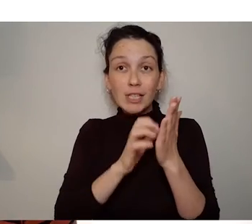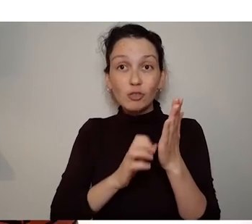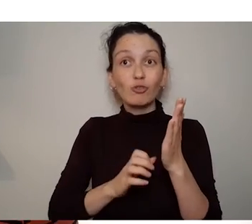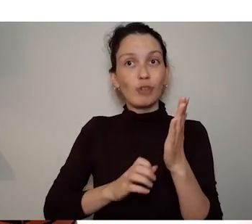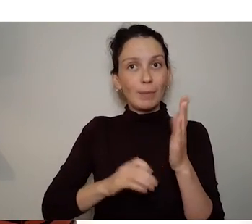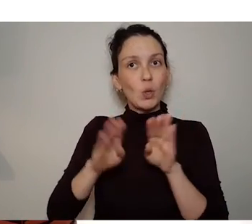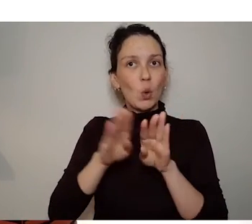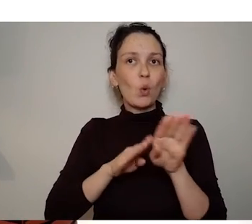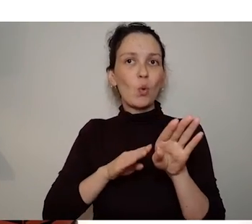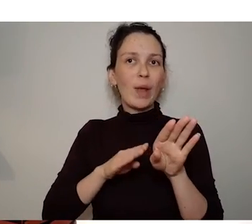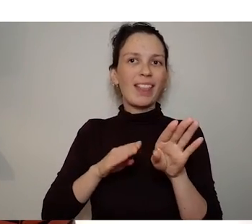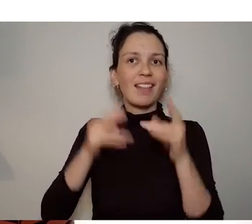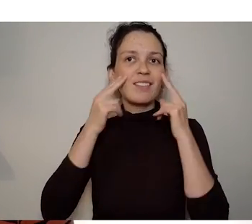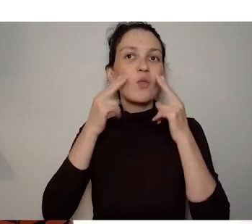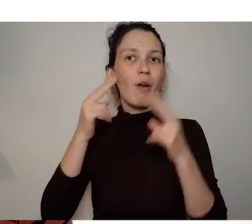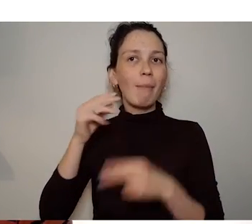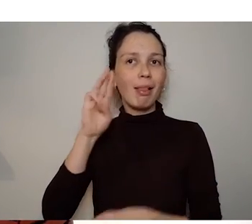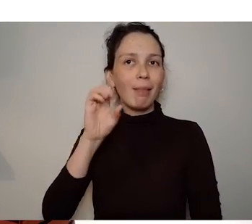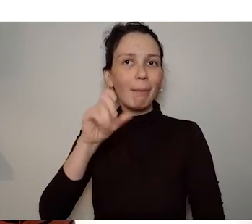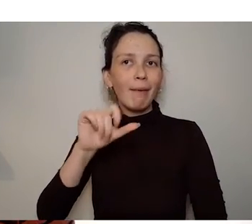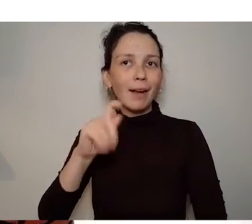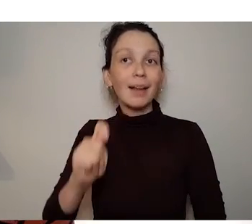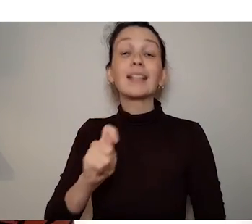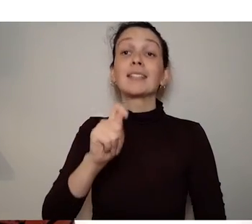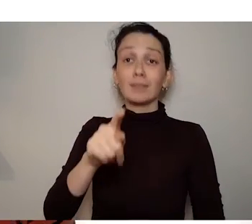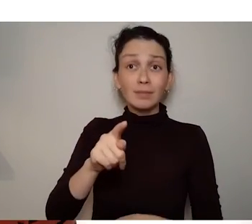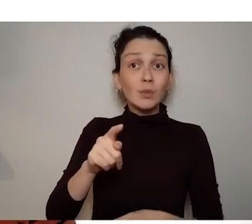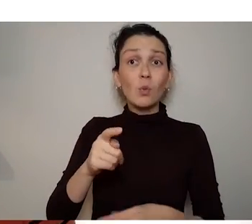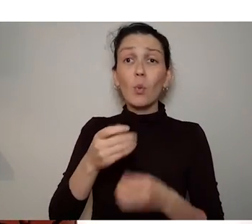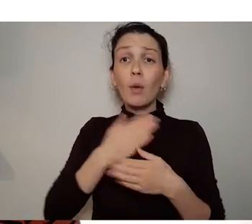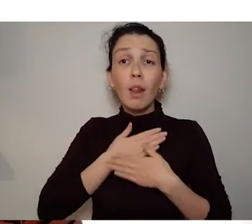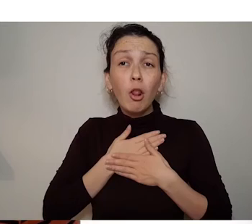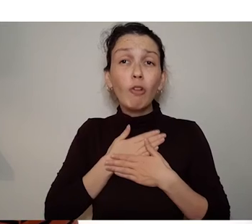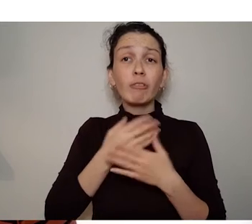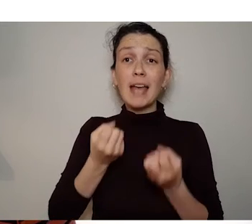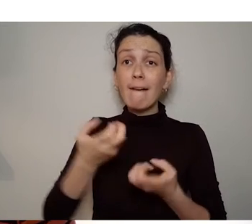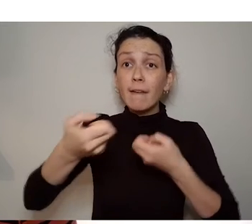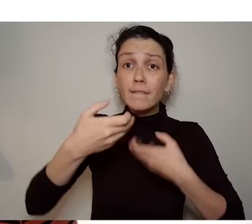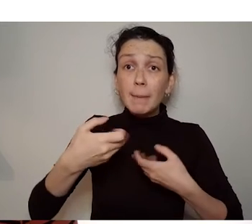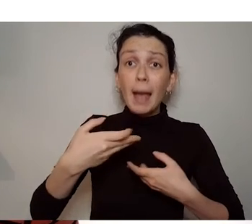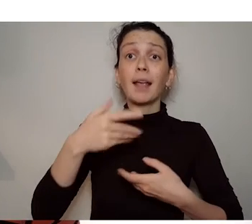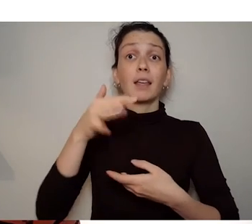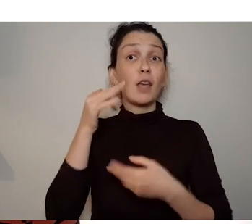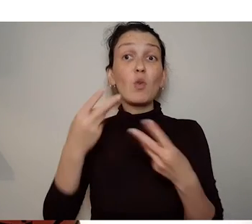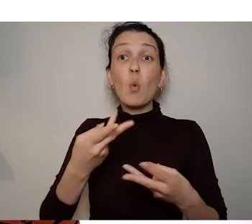directly at robert.oconnor@setu.ie and we'll be back with a new episode soon